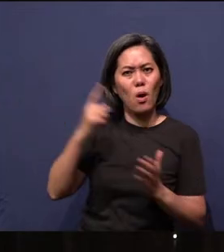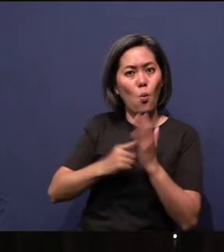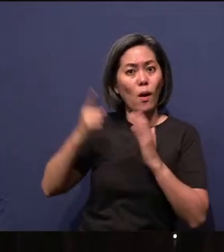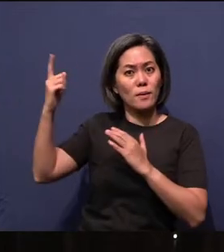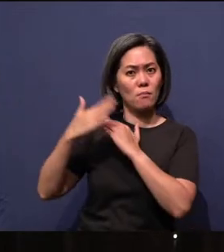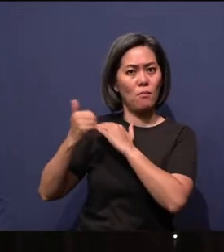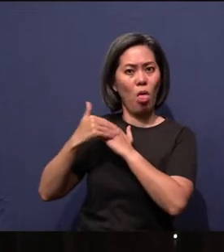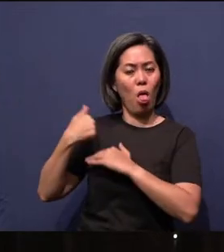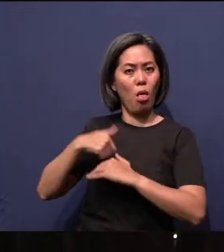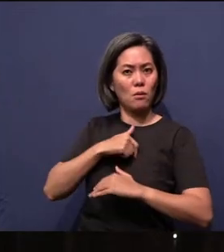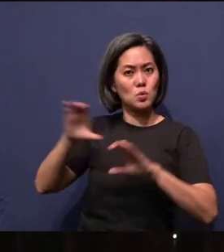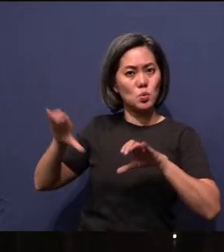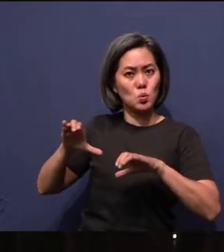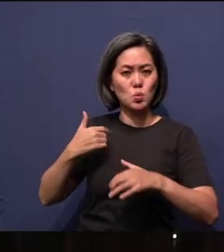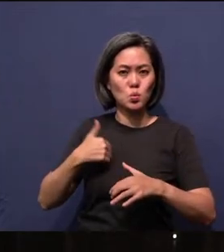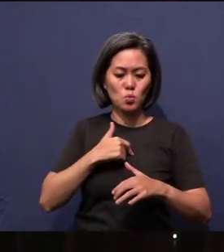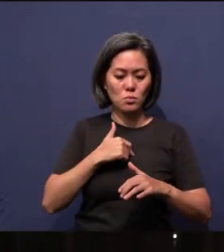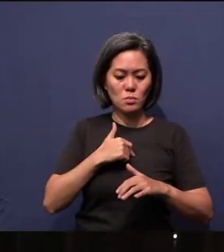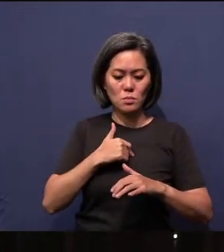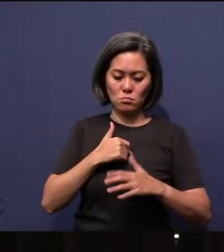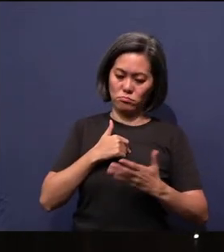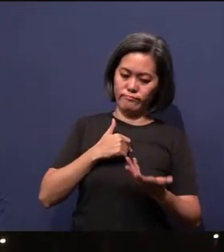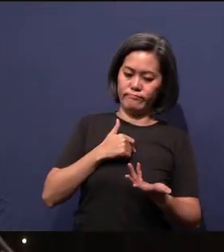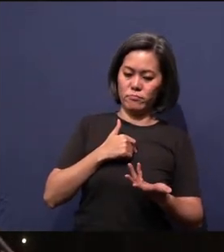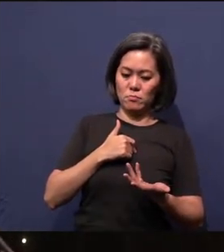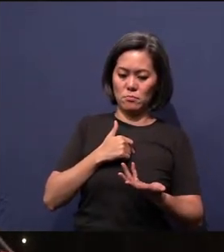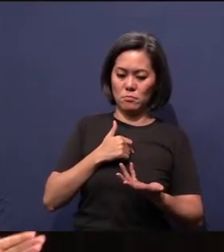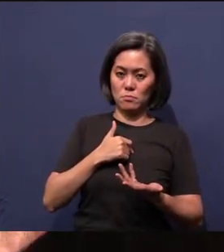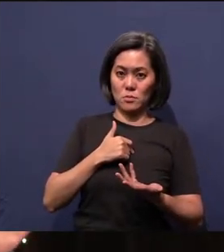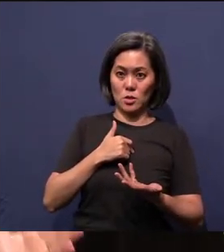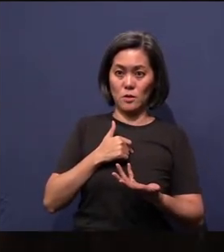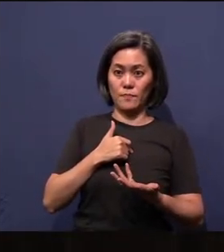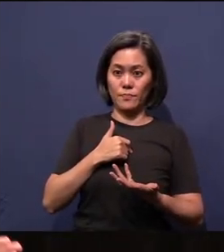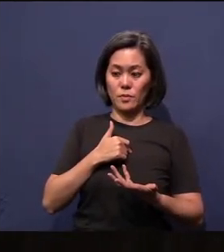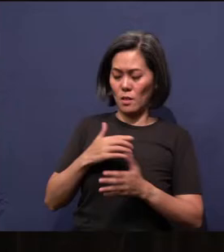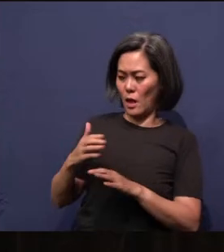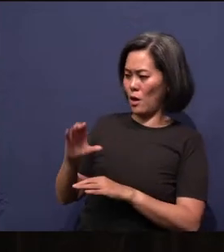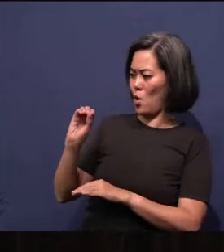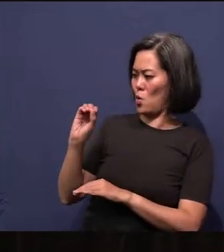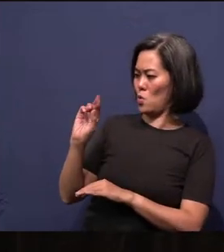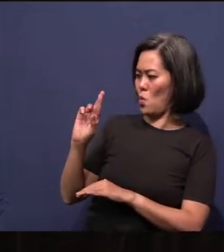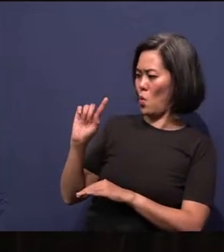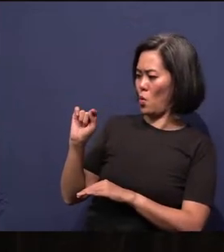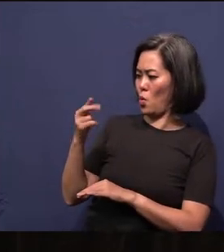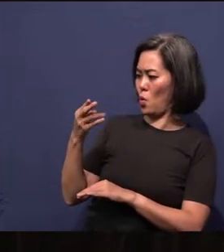Do we move away from the orthodoxy of the church? And